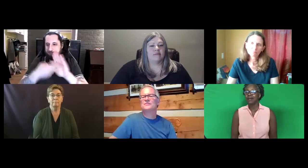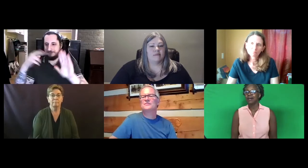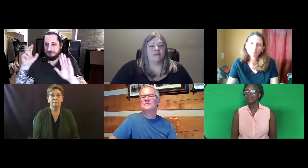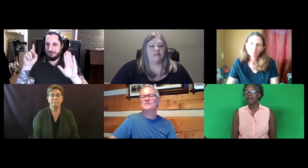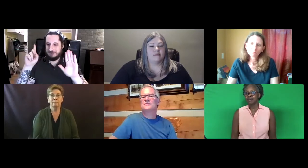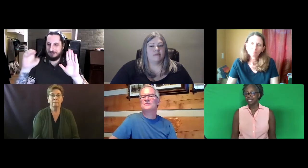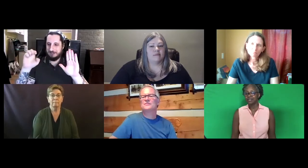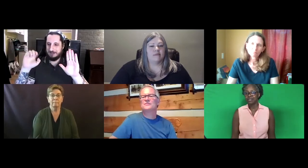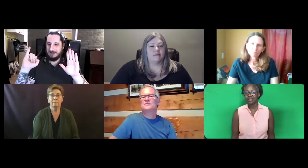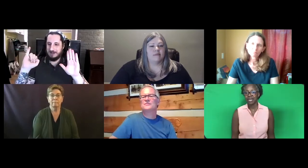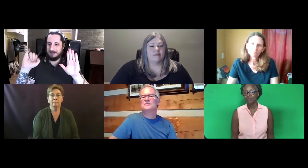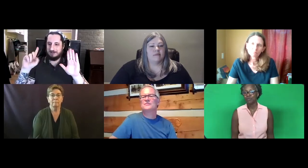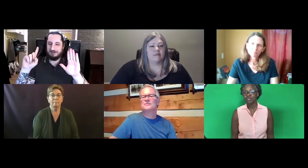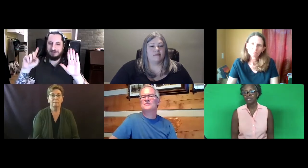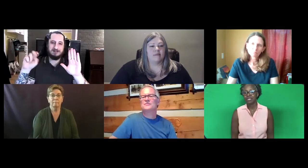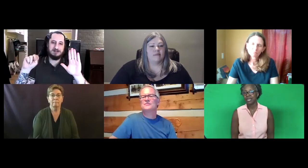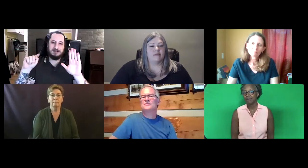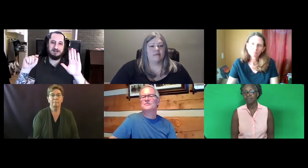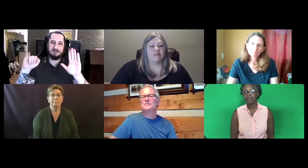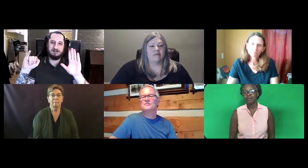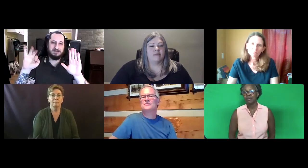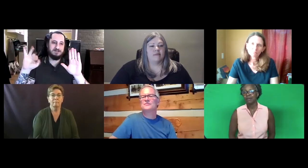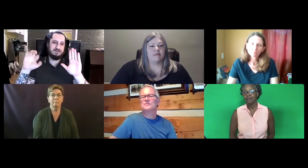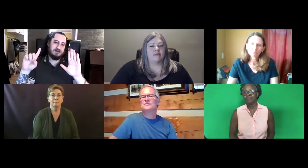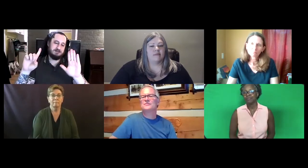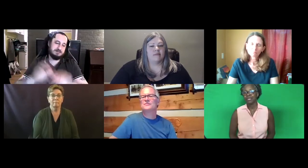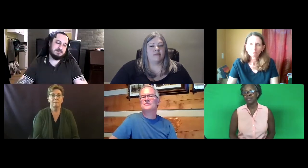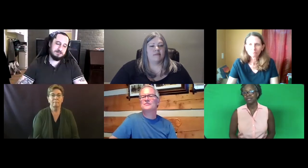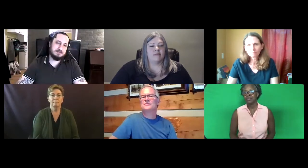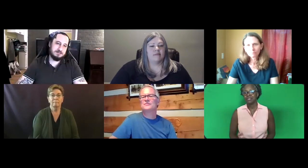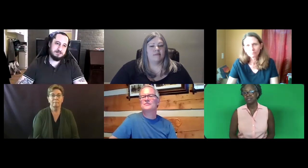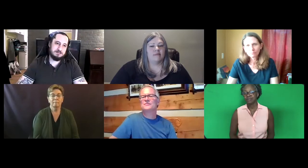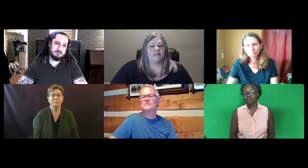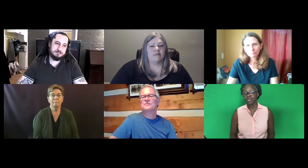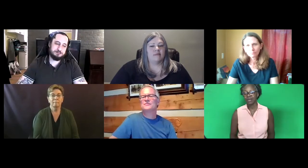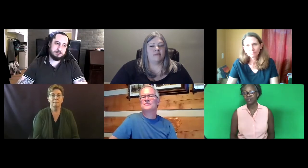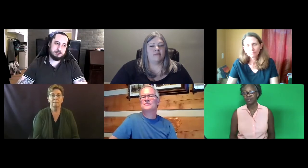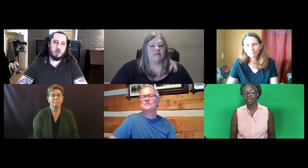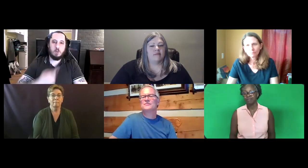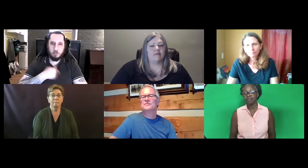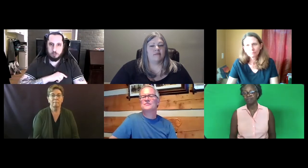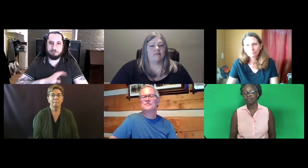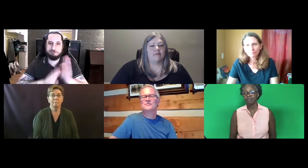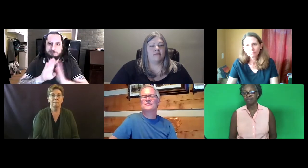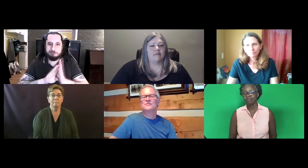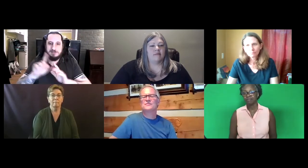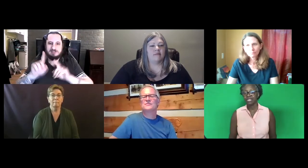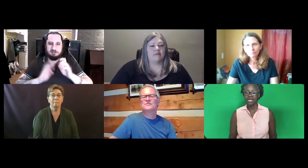It doesn't have the person's name. It's without their name. De-identified.